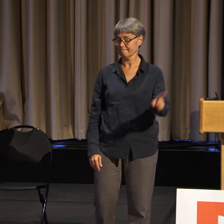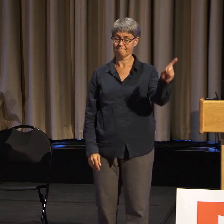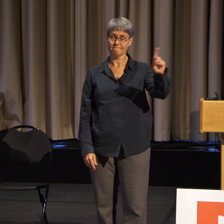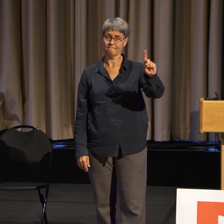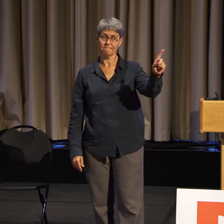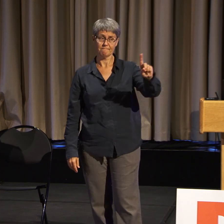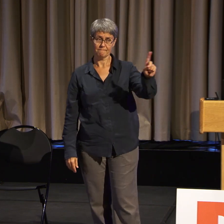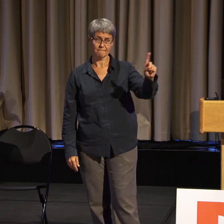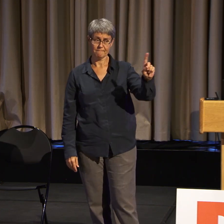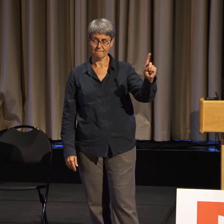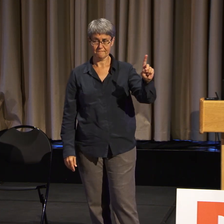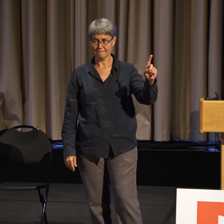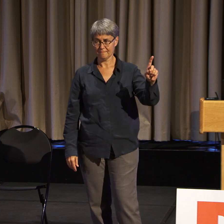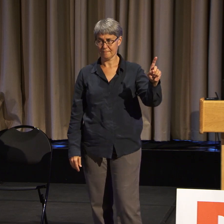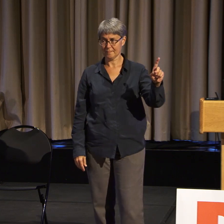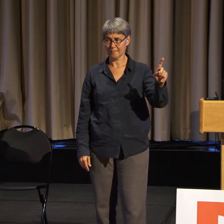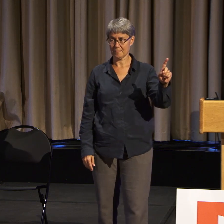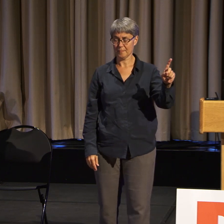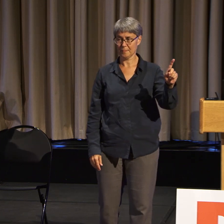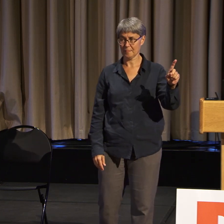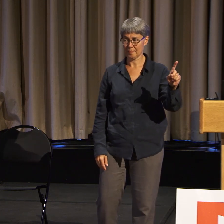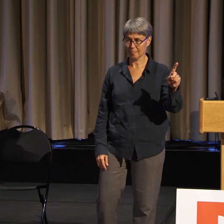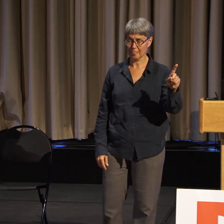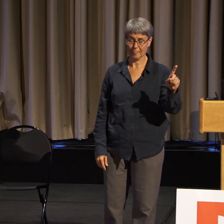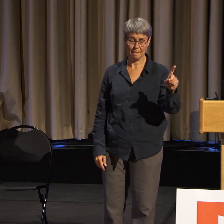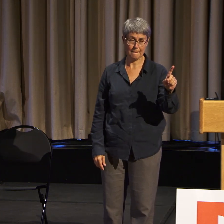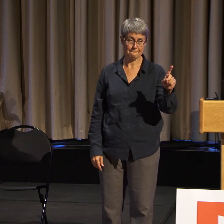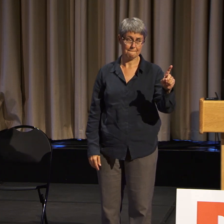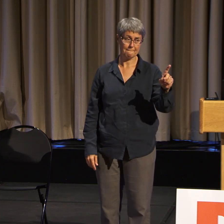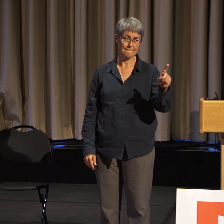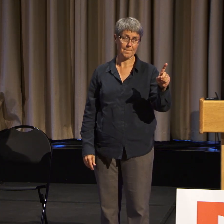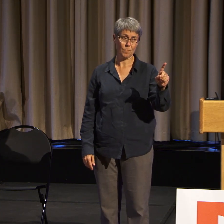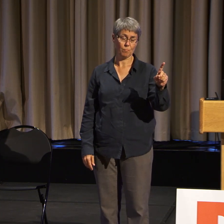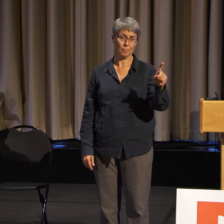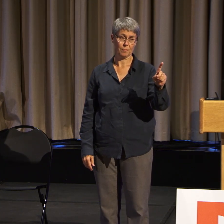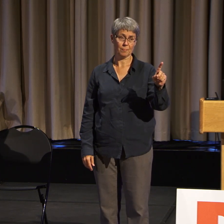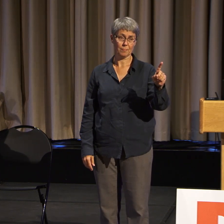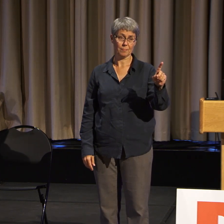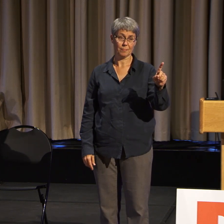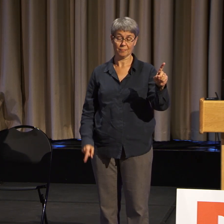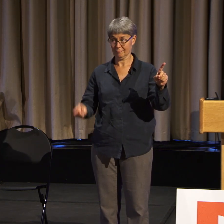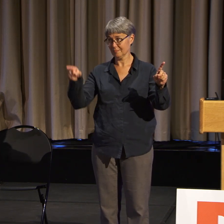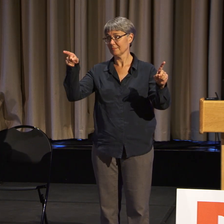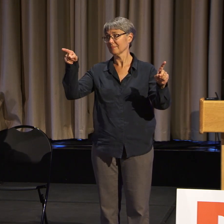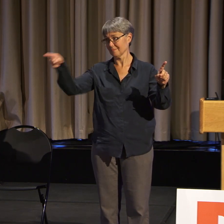And in order for the trolls to back off of me, I'm going to pull y'all into the 21st century,